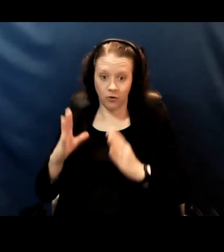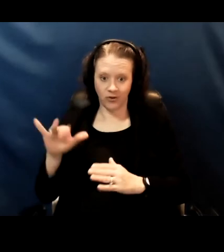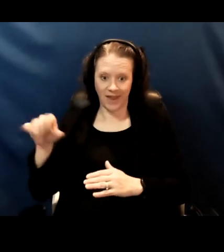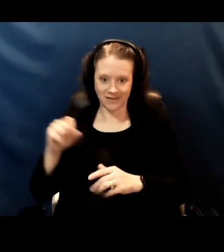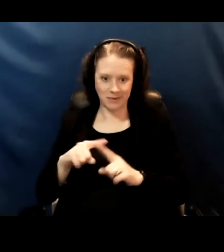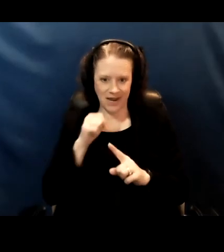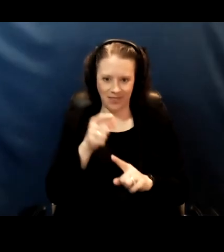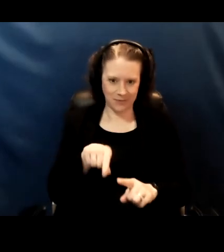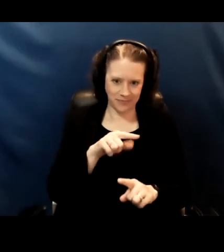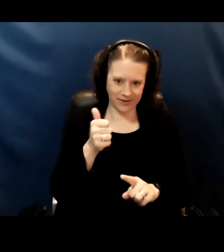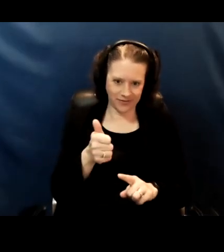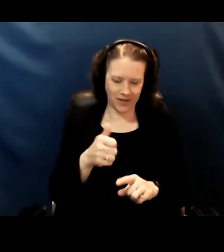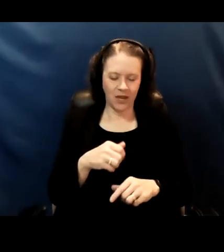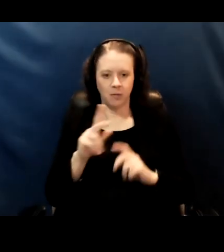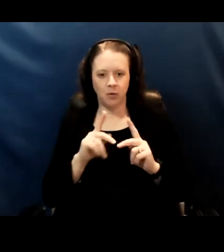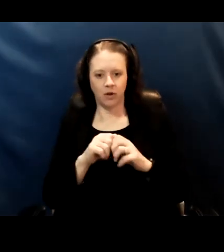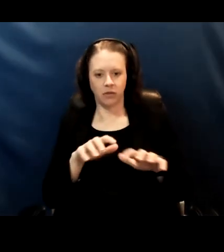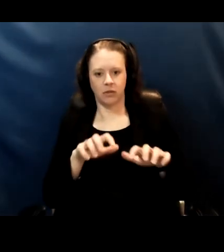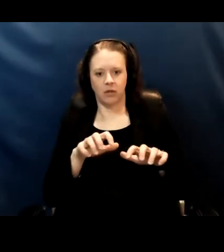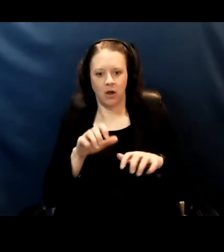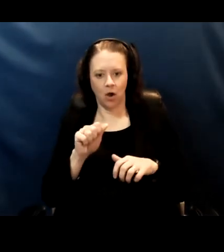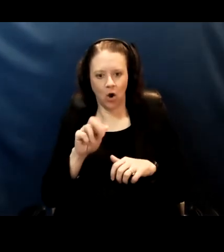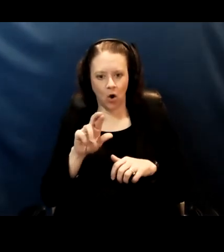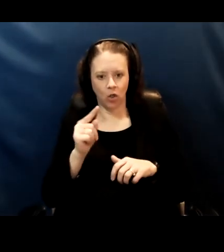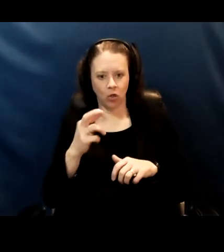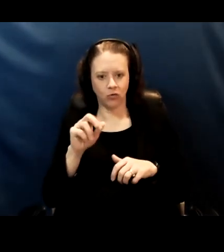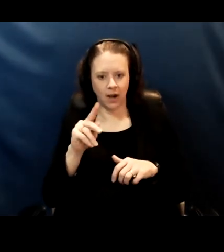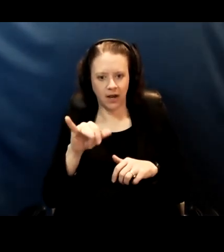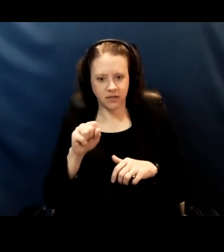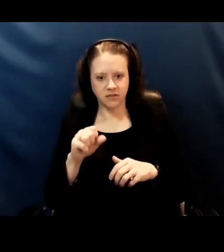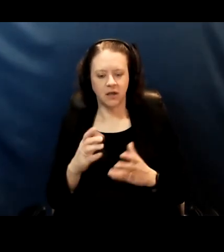As far as people with arthritis we are, again, we're gonna be looking at